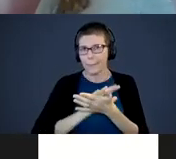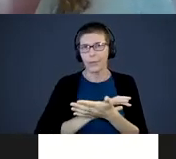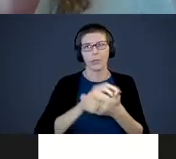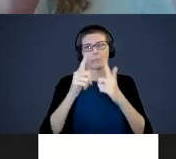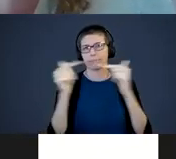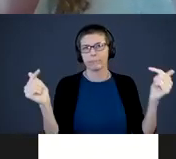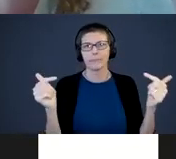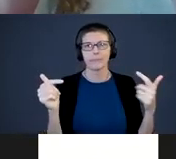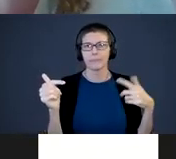the computer keyboard.